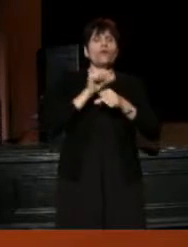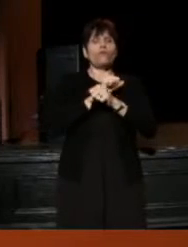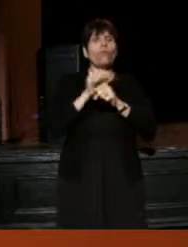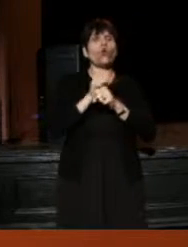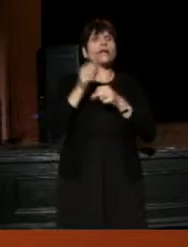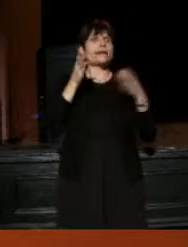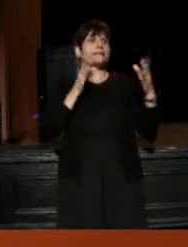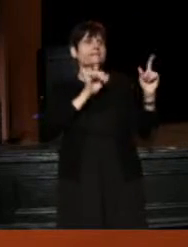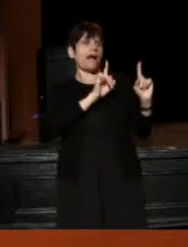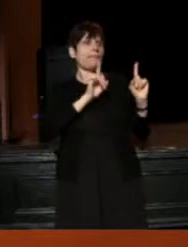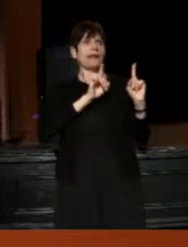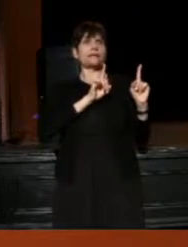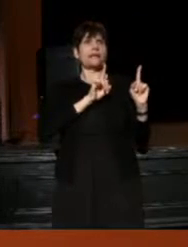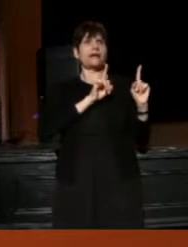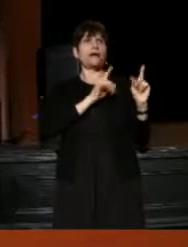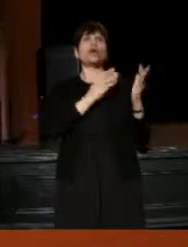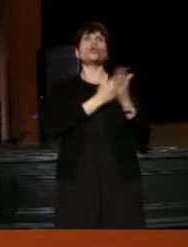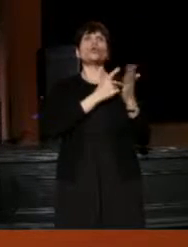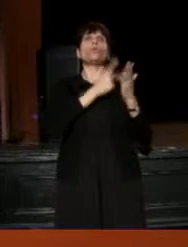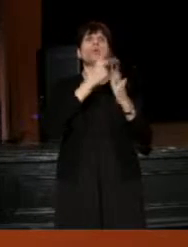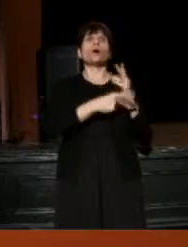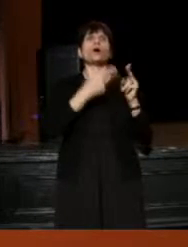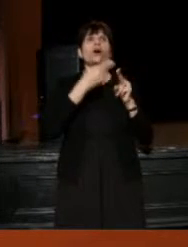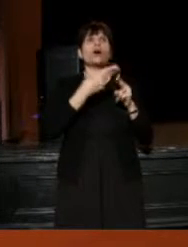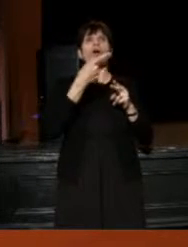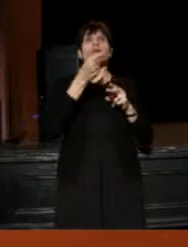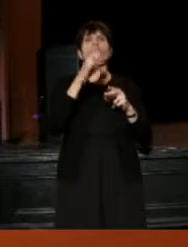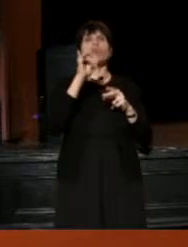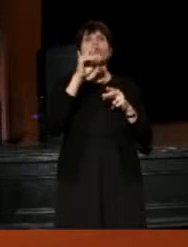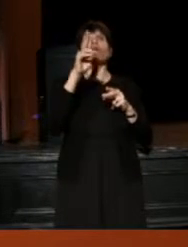in the creation of a new program called the The Ground Floor at the Berkeley Rep.